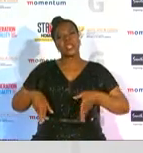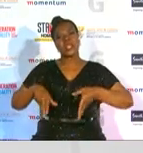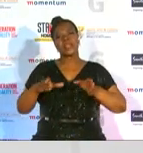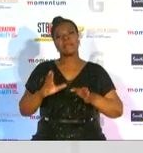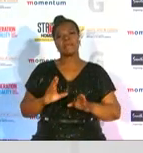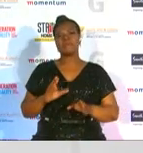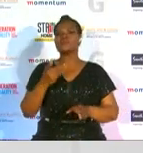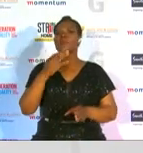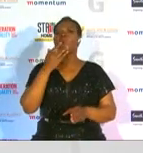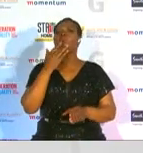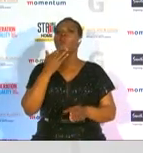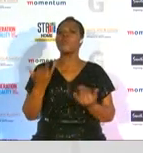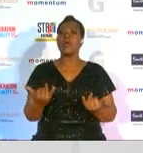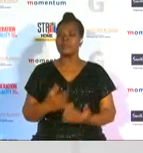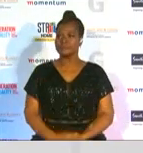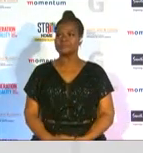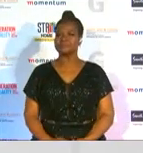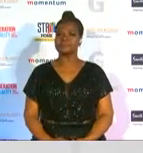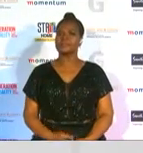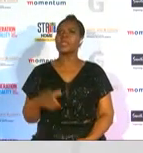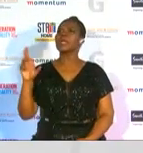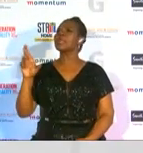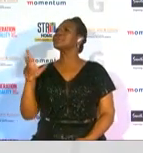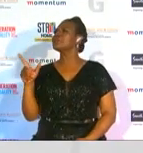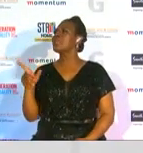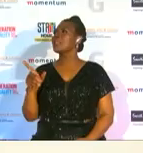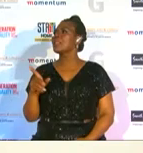special of awards rachel how is it going